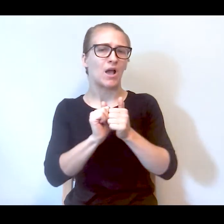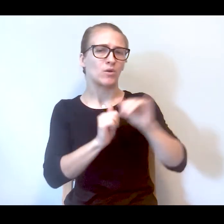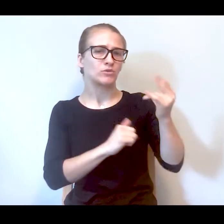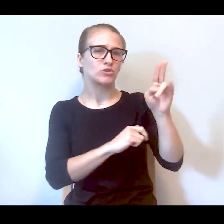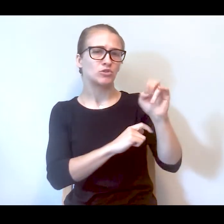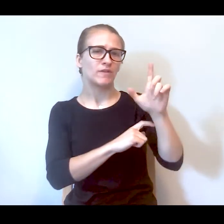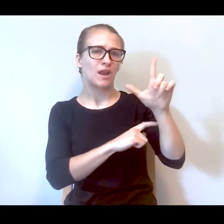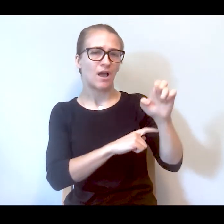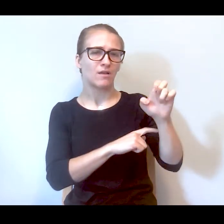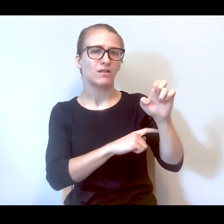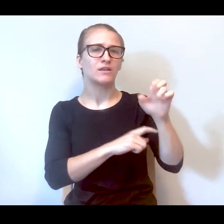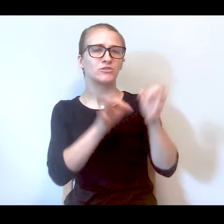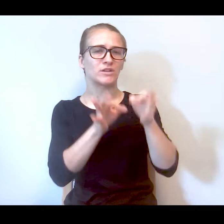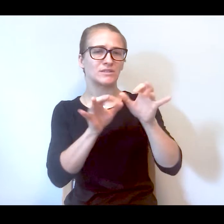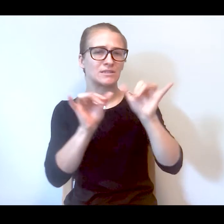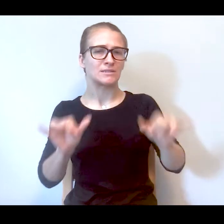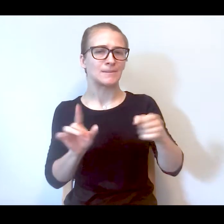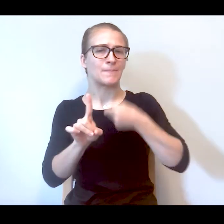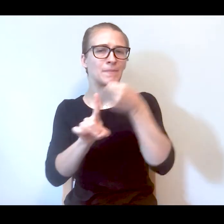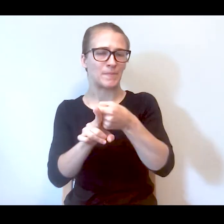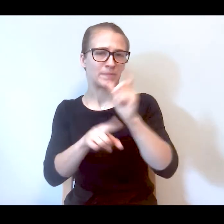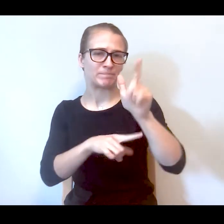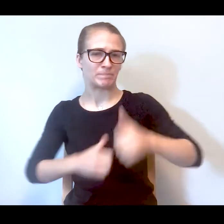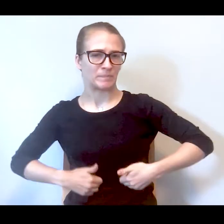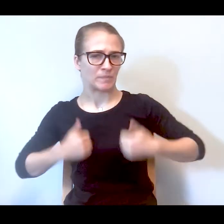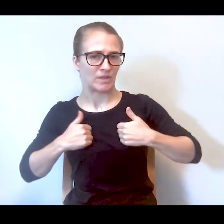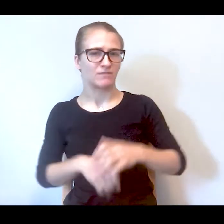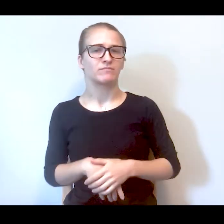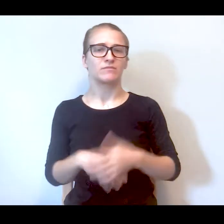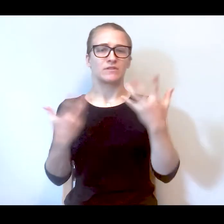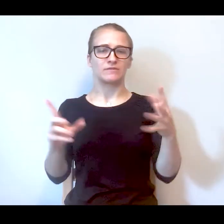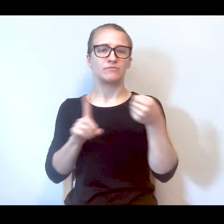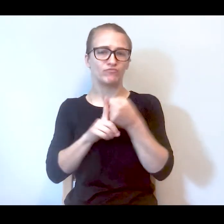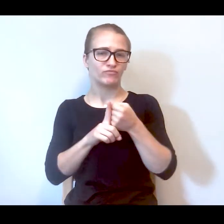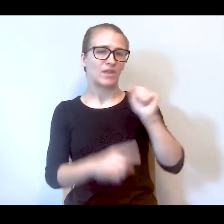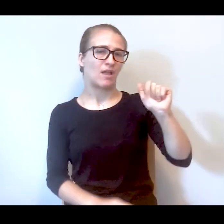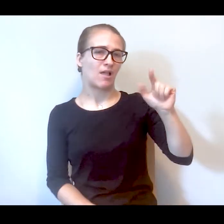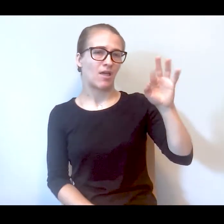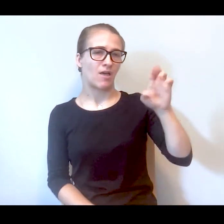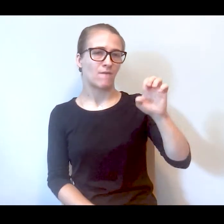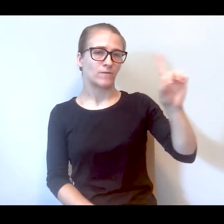the juvenile system. Caught with Alfred I. DuPont